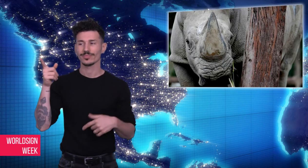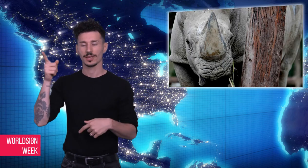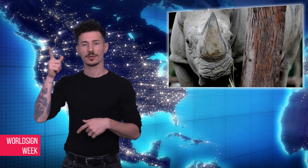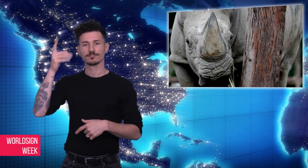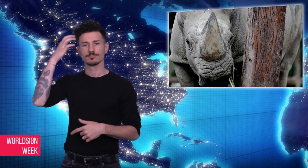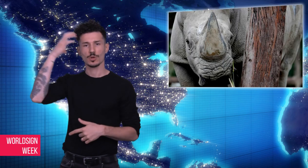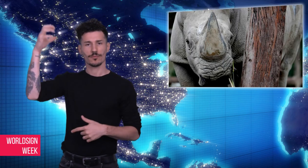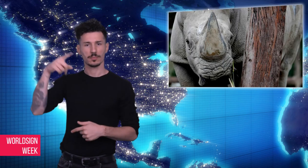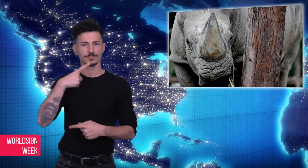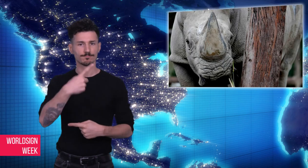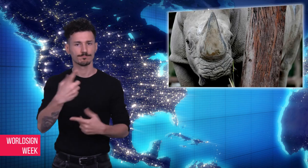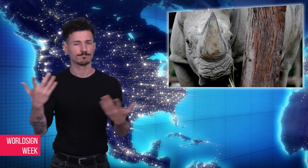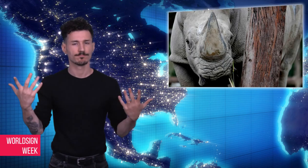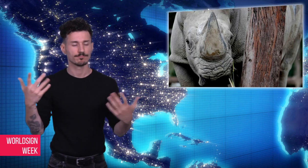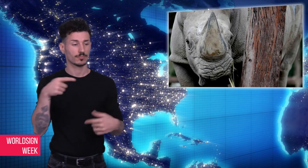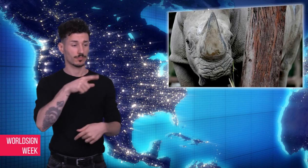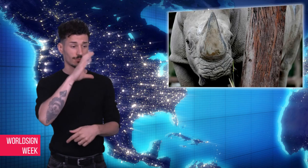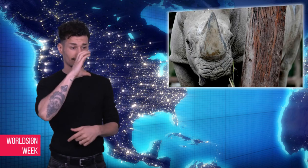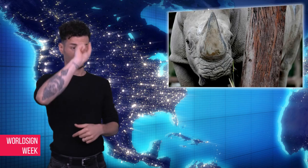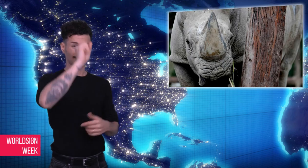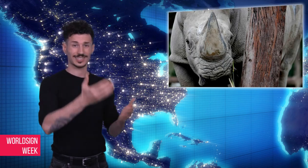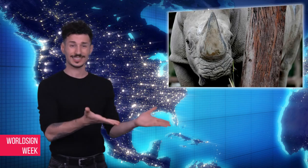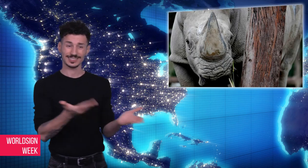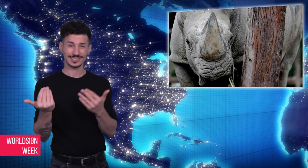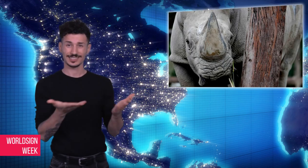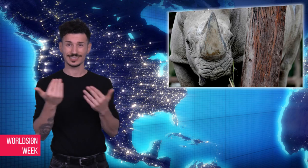rhino population in the park is